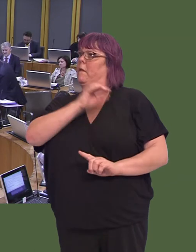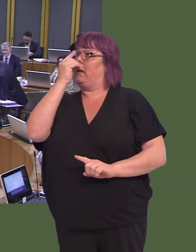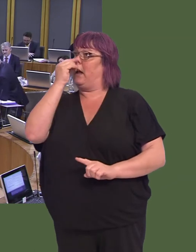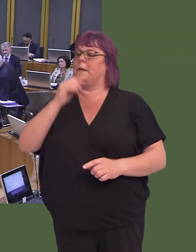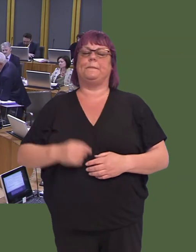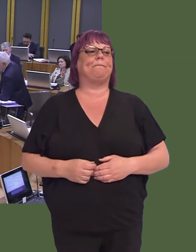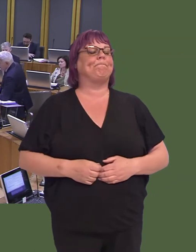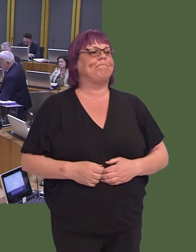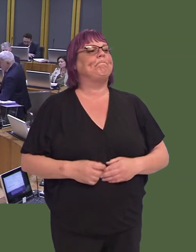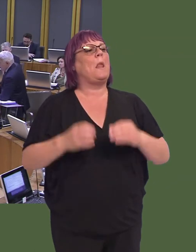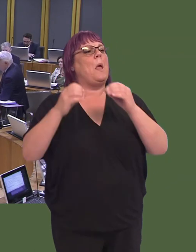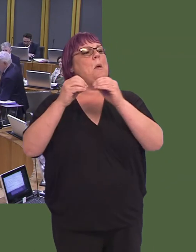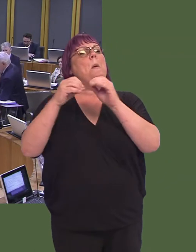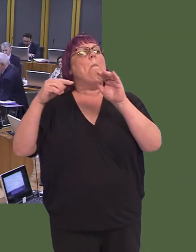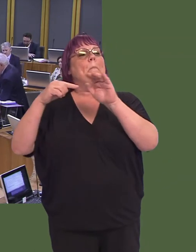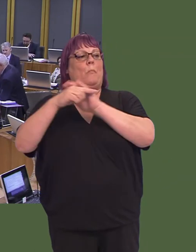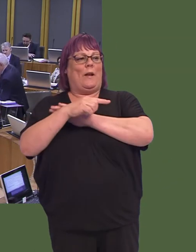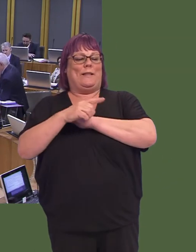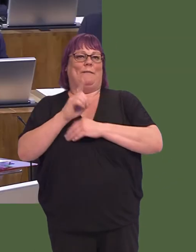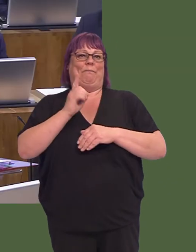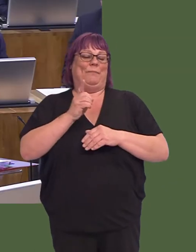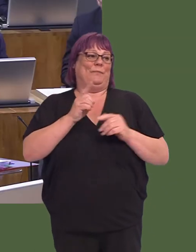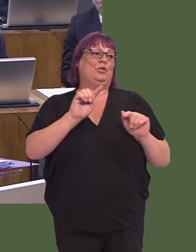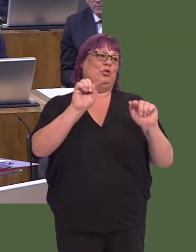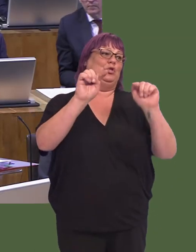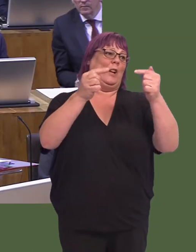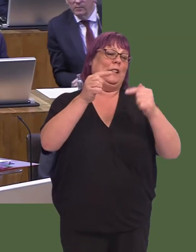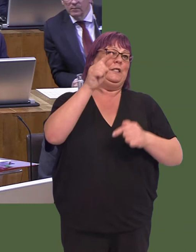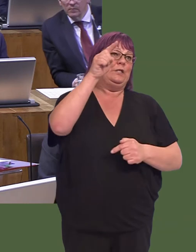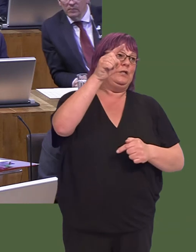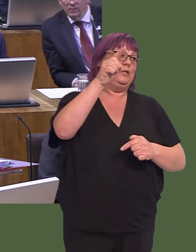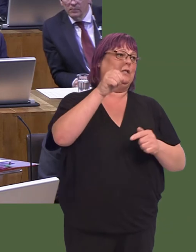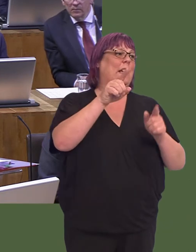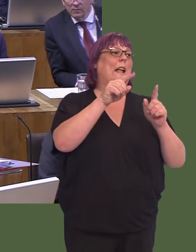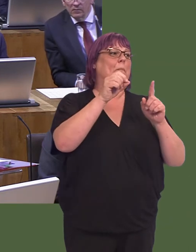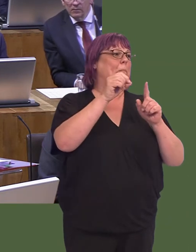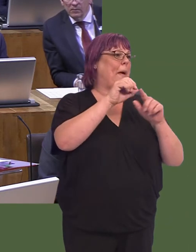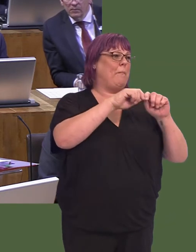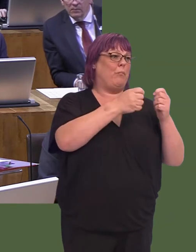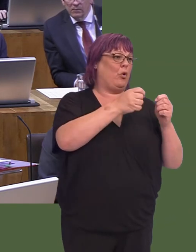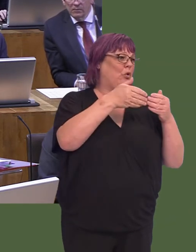Carwyn Jones AM: Brexit, of course, is a challenge for Holyhead and the other ports such as Pembroke